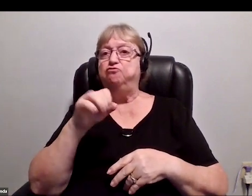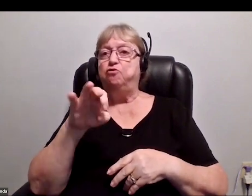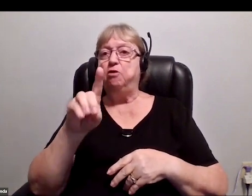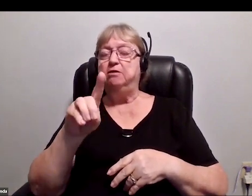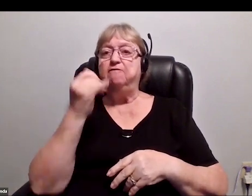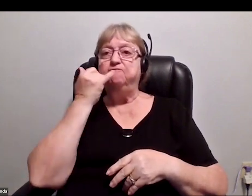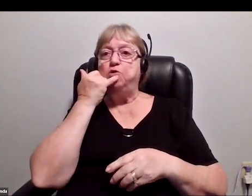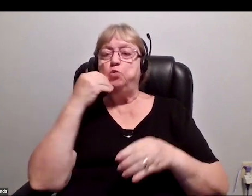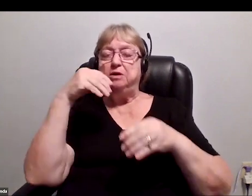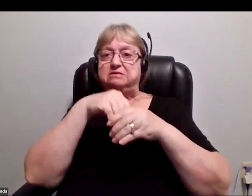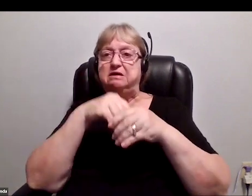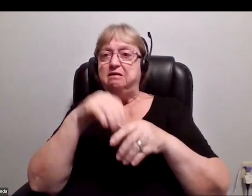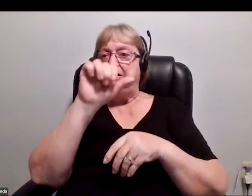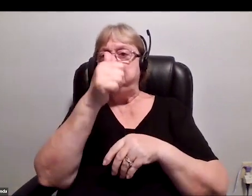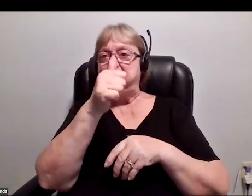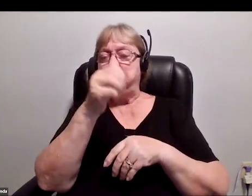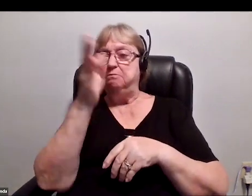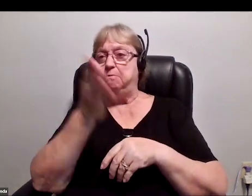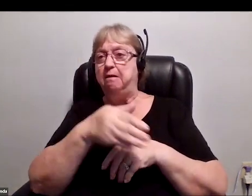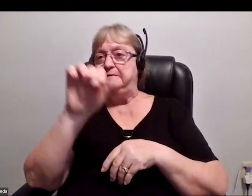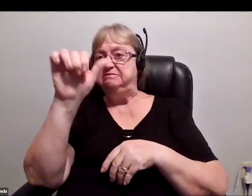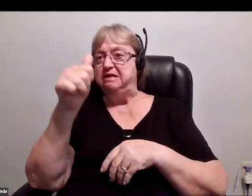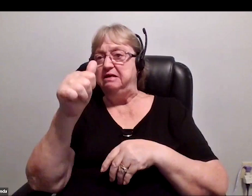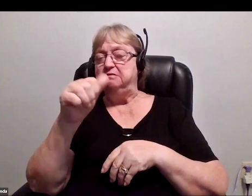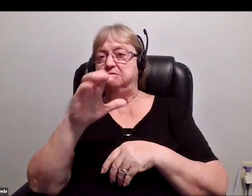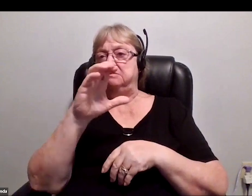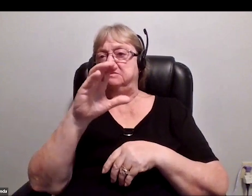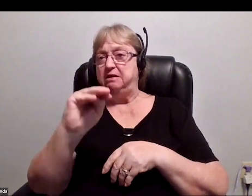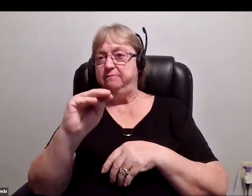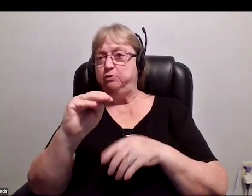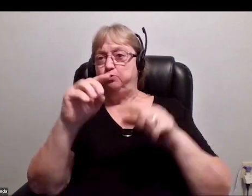inside a 10-by-10 centimeter CubeSat with some extra batteries